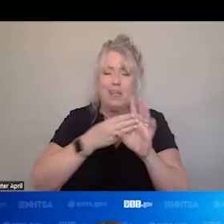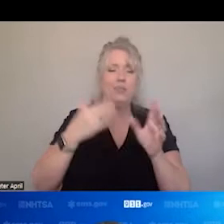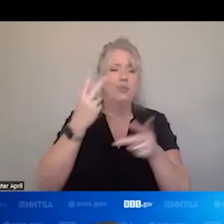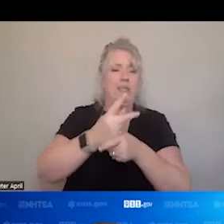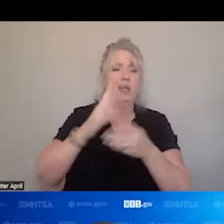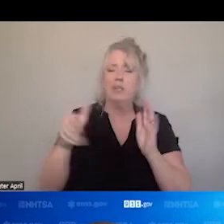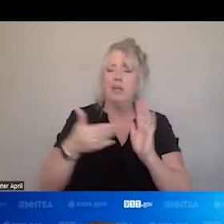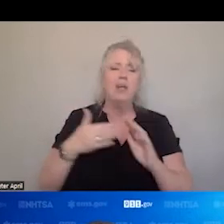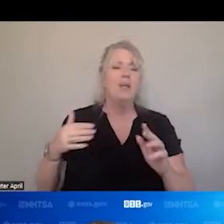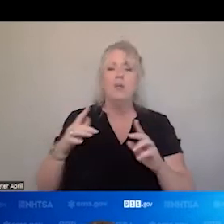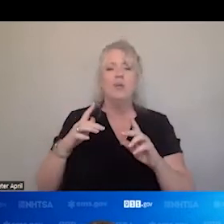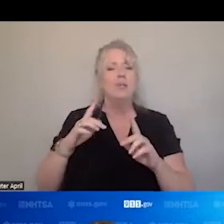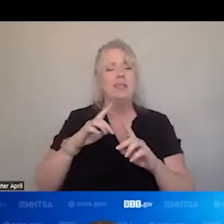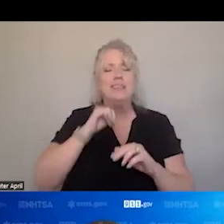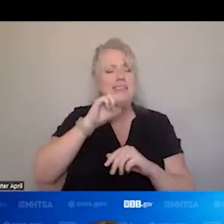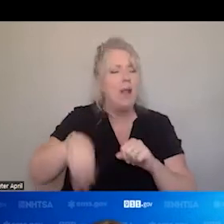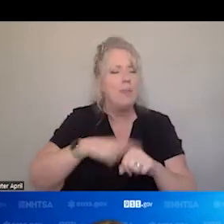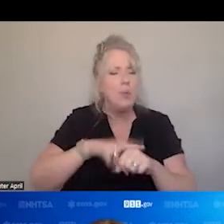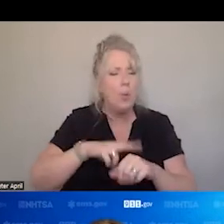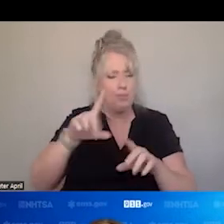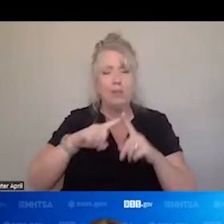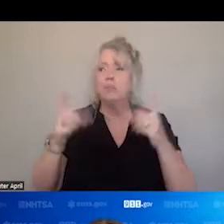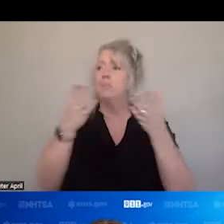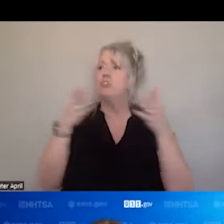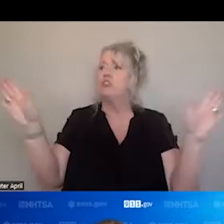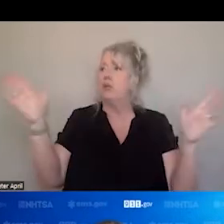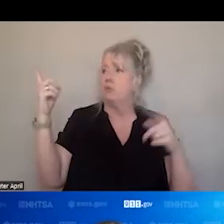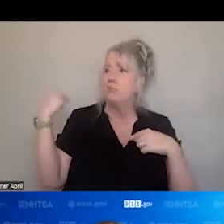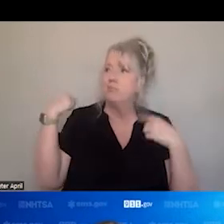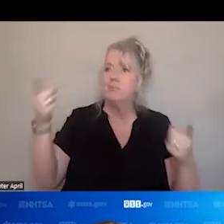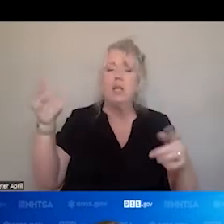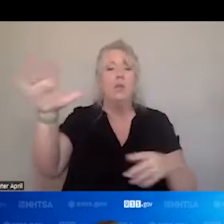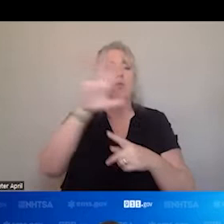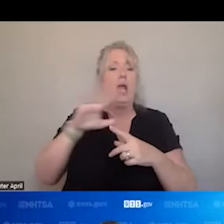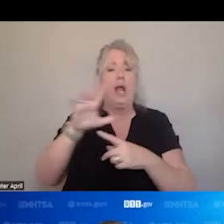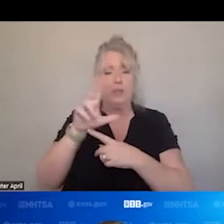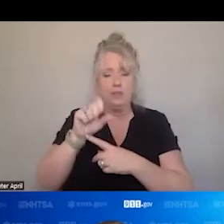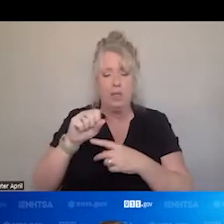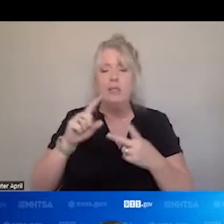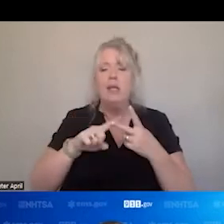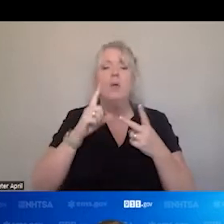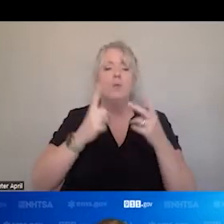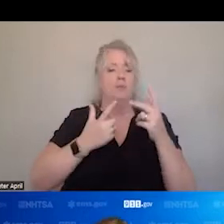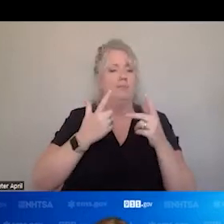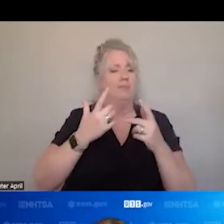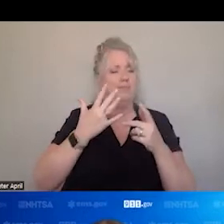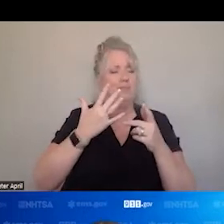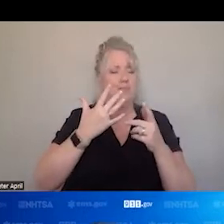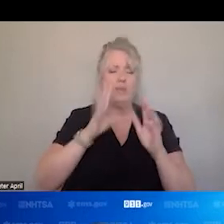NOT THE NORM. THE NORM ACROSS THE COUNTRY HAS BEEN THAT THE PROTOCOLS LIMB ISED WHERE EMT,